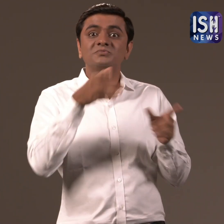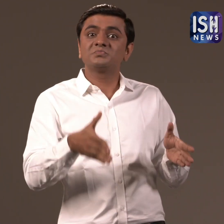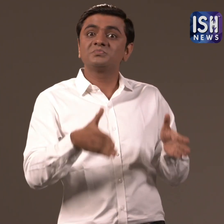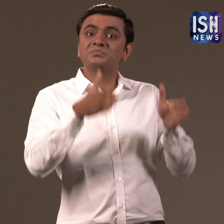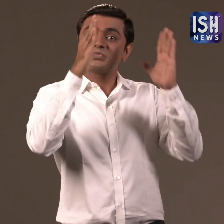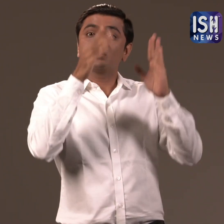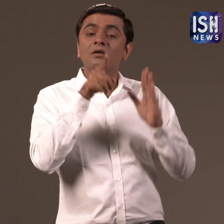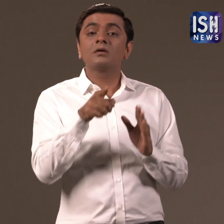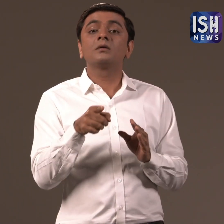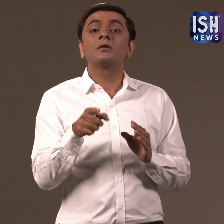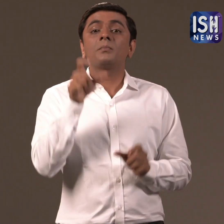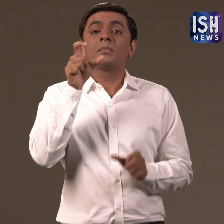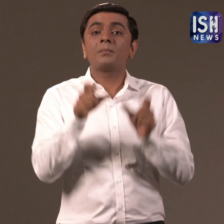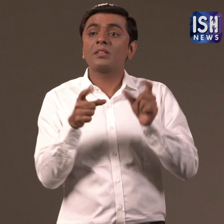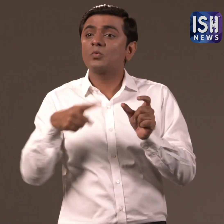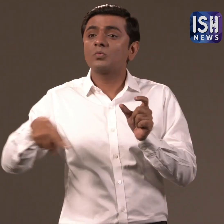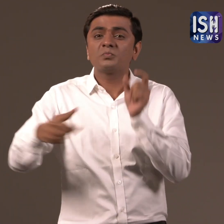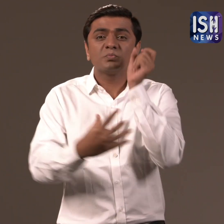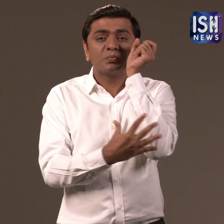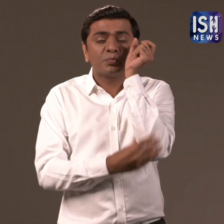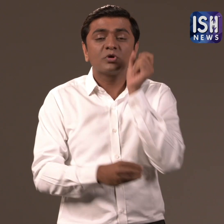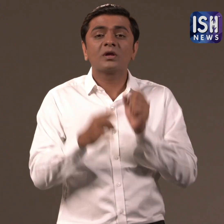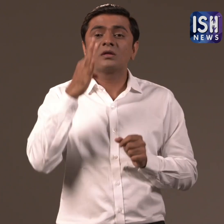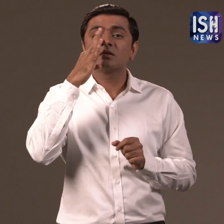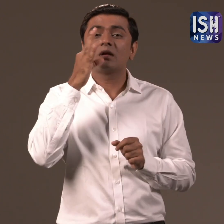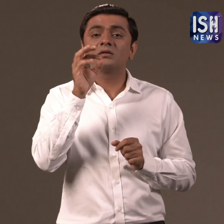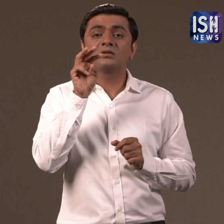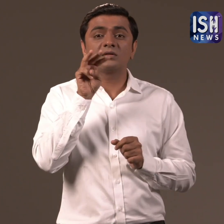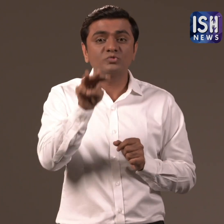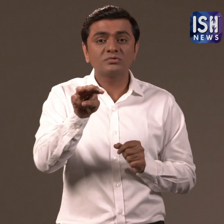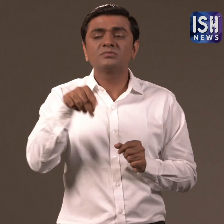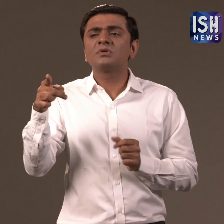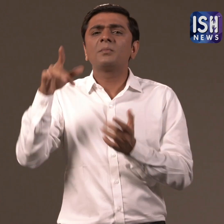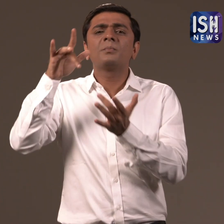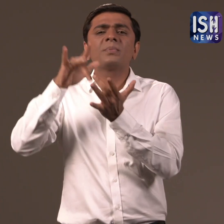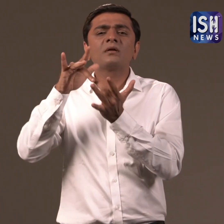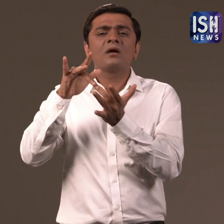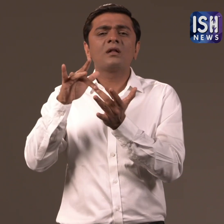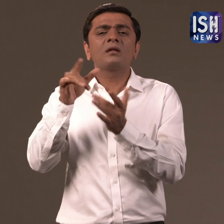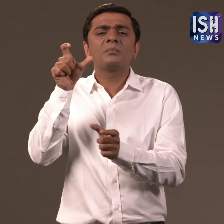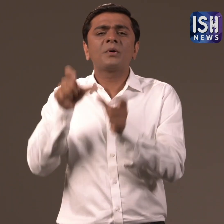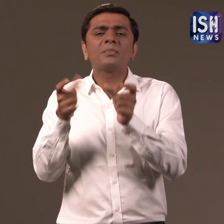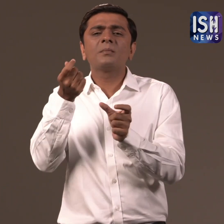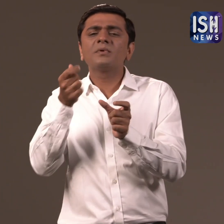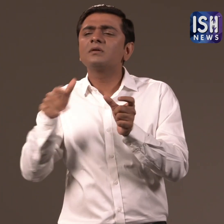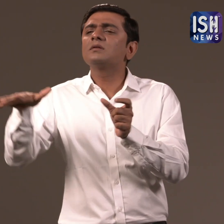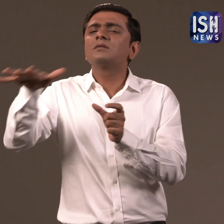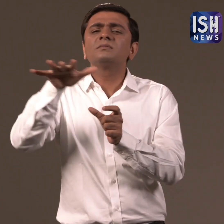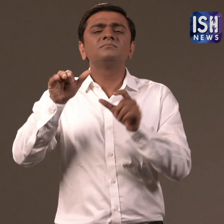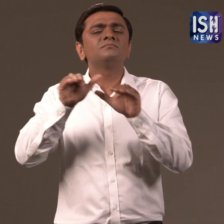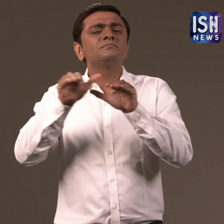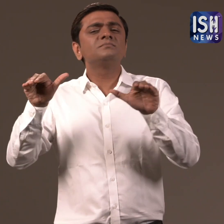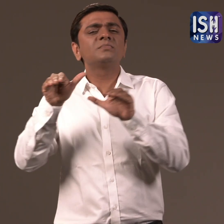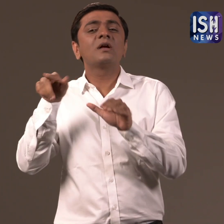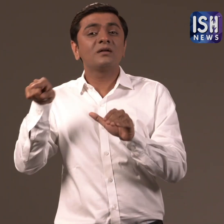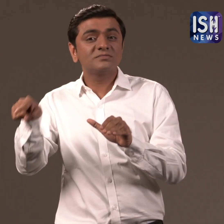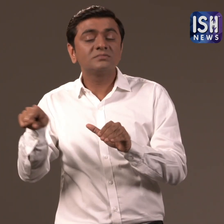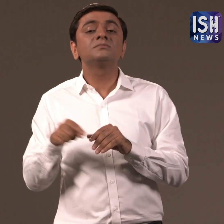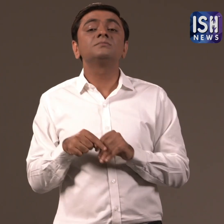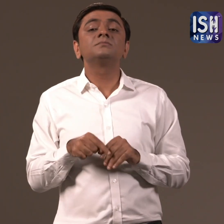for 90,000 poor and middle class people.